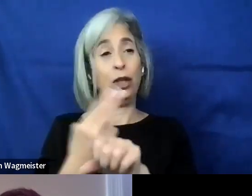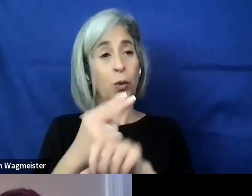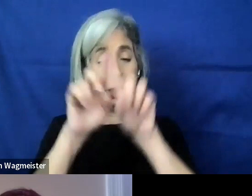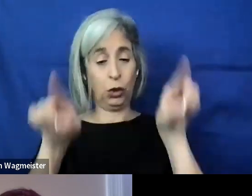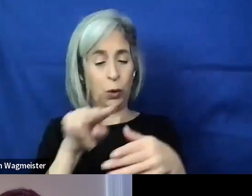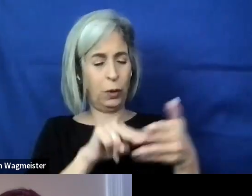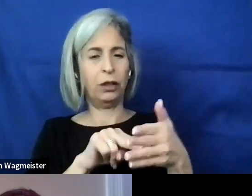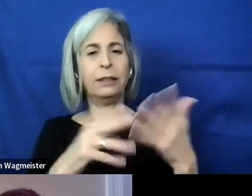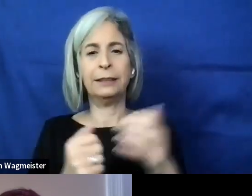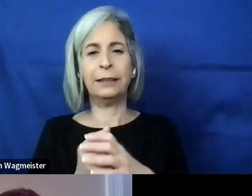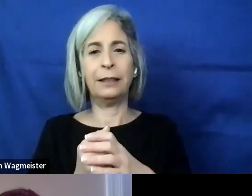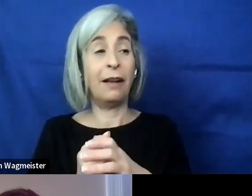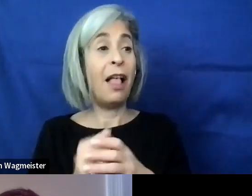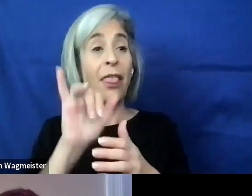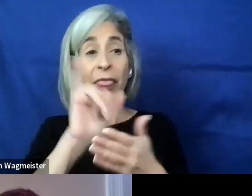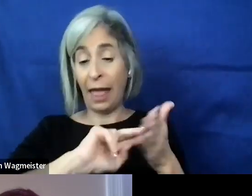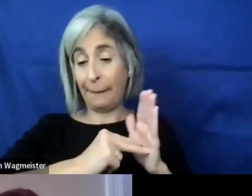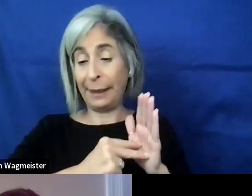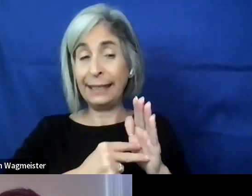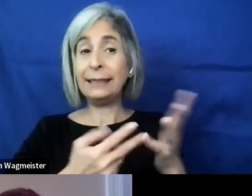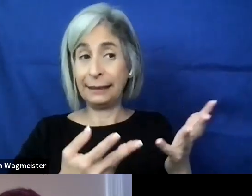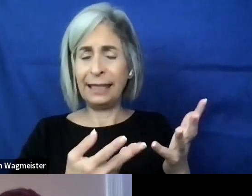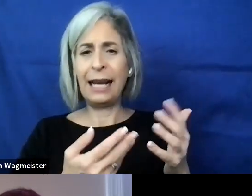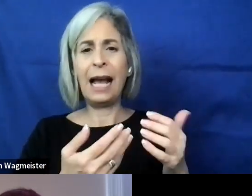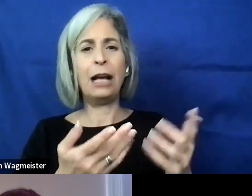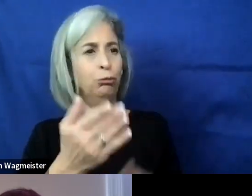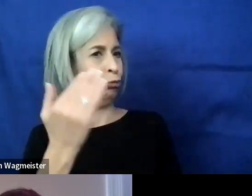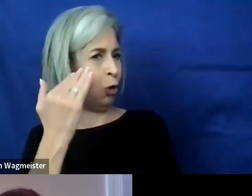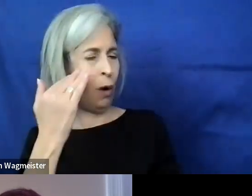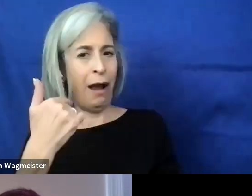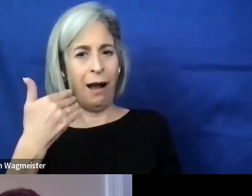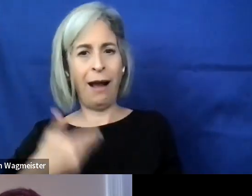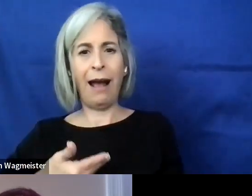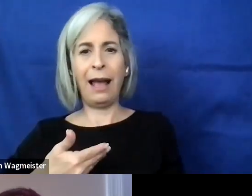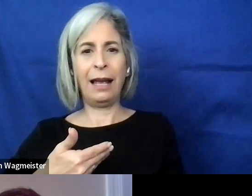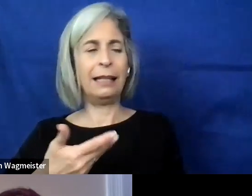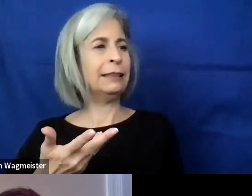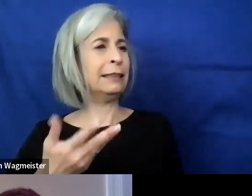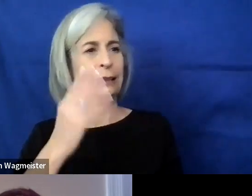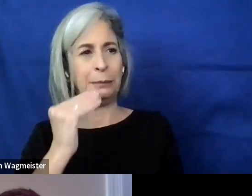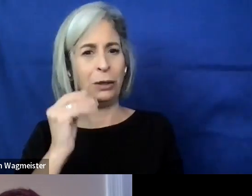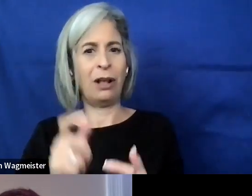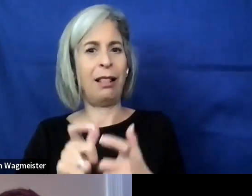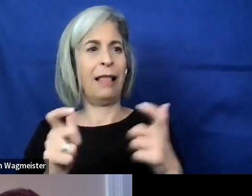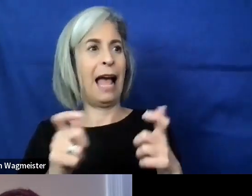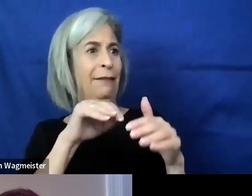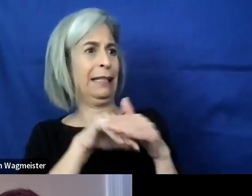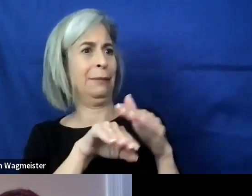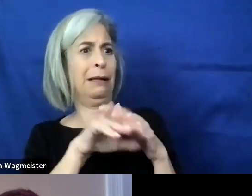And in doing so, as you all know, I you know, we encounter a lot of accessibility issues.